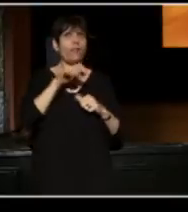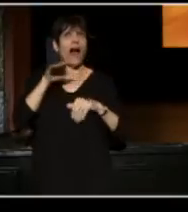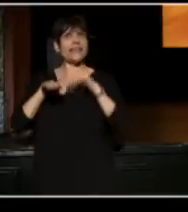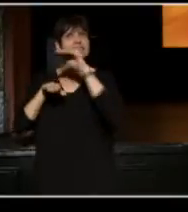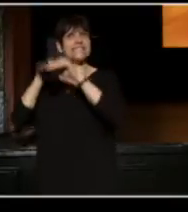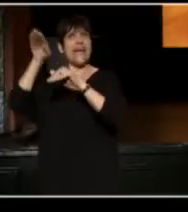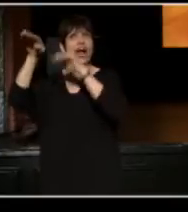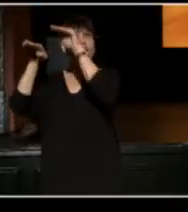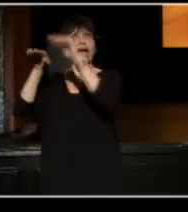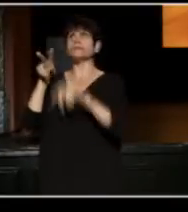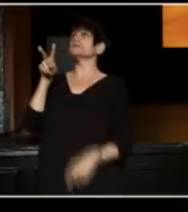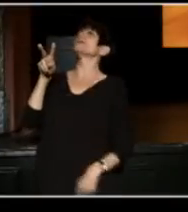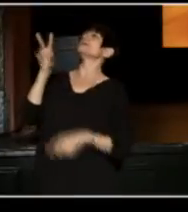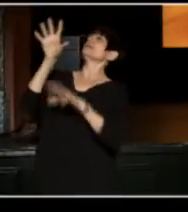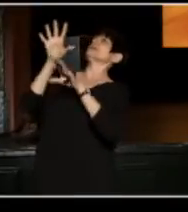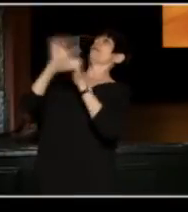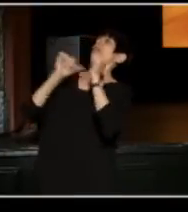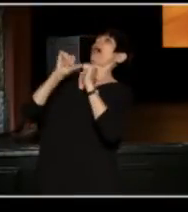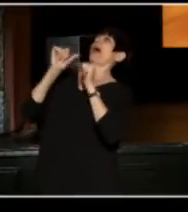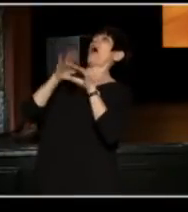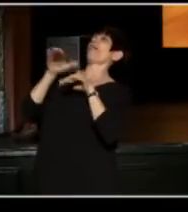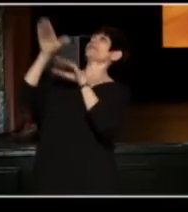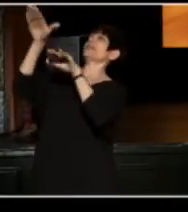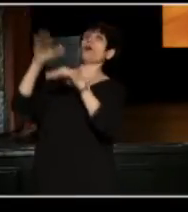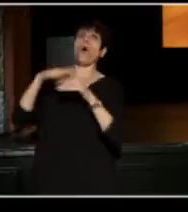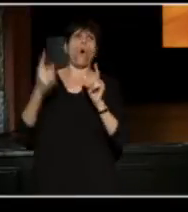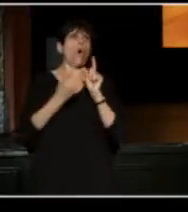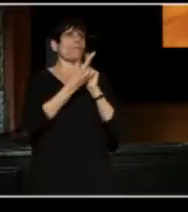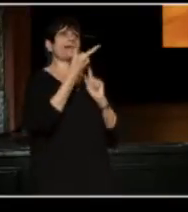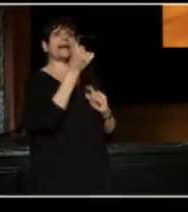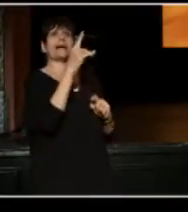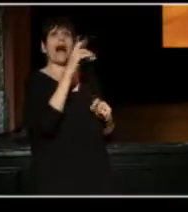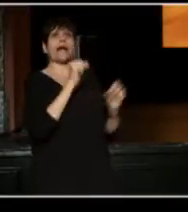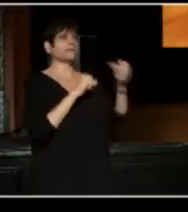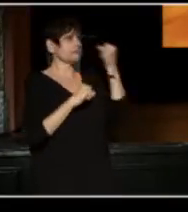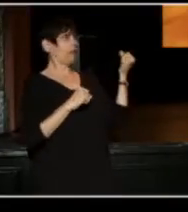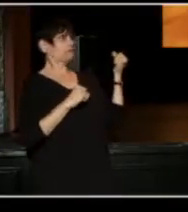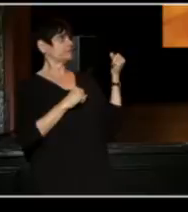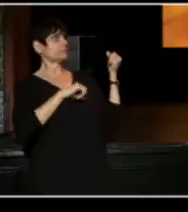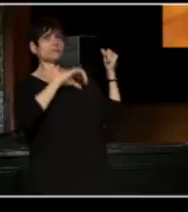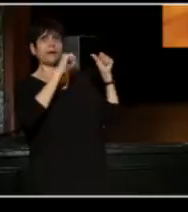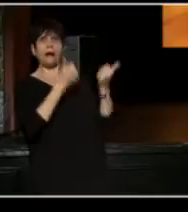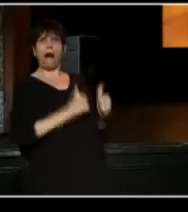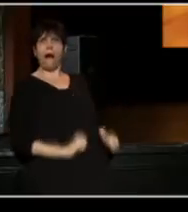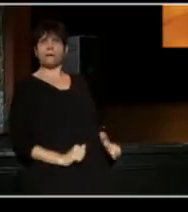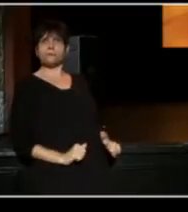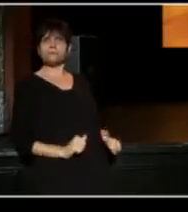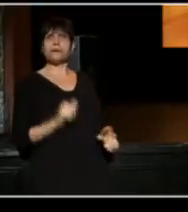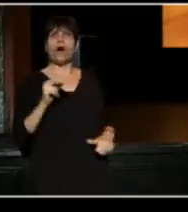or you might meet a goddess in a closet, or a ninja in a cabaret,